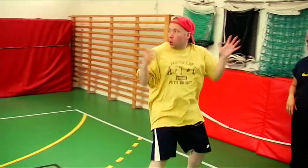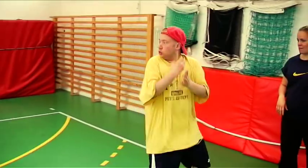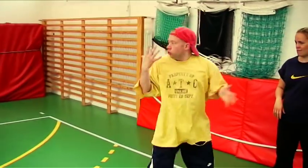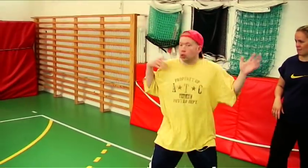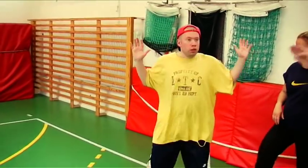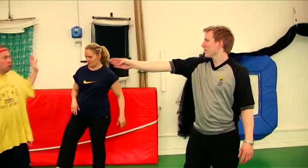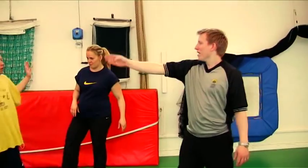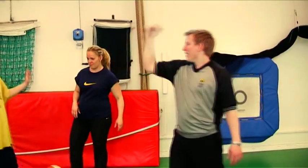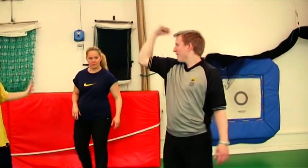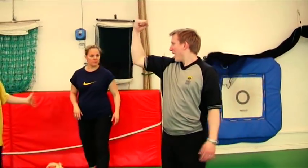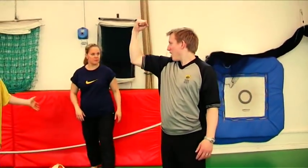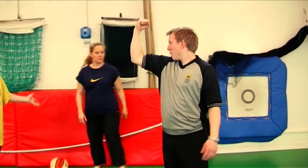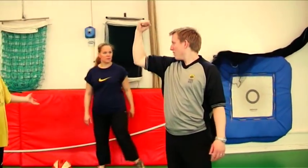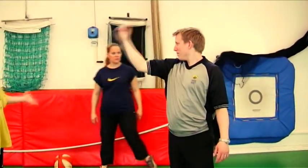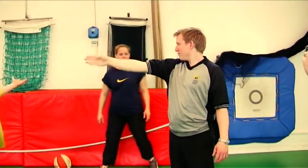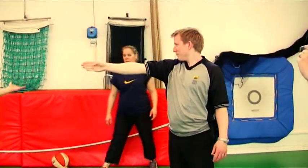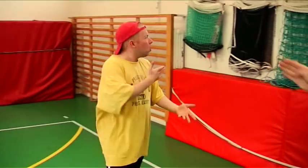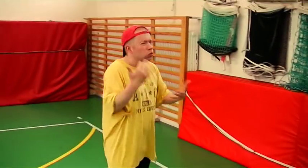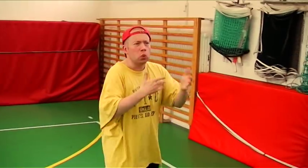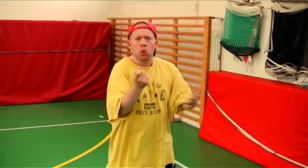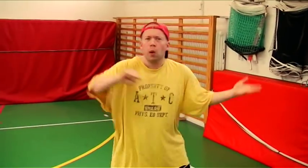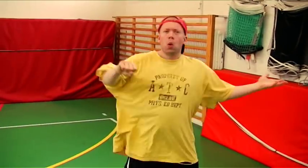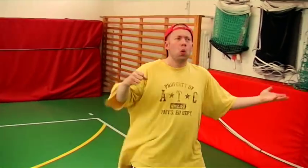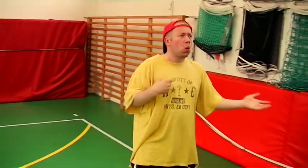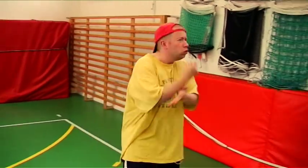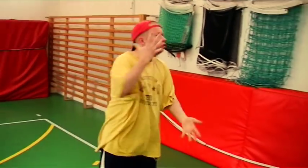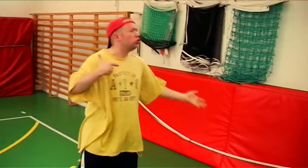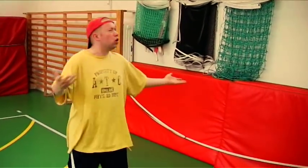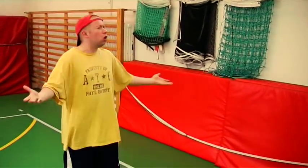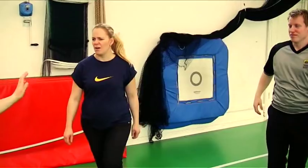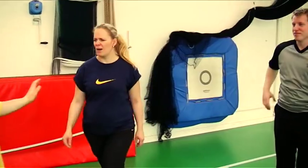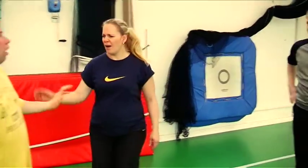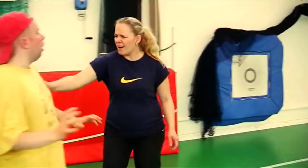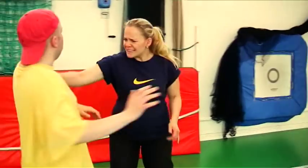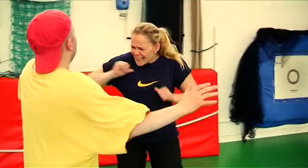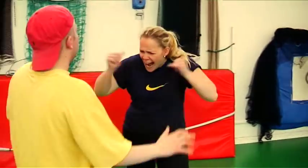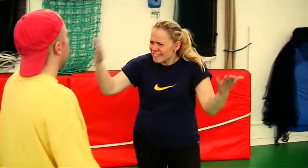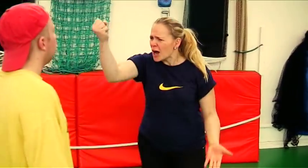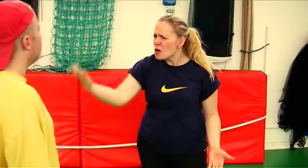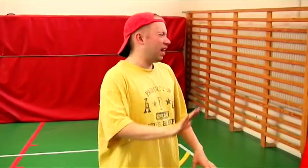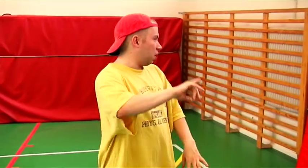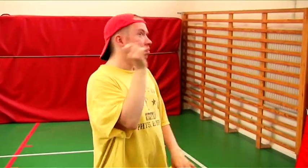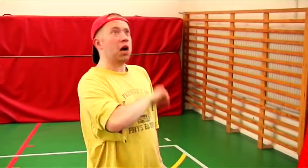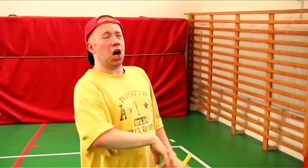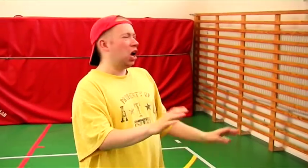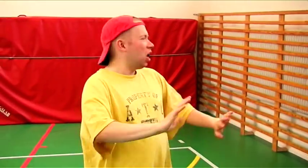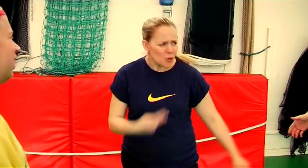I'm really innocent! I didn't do anything wrong! I am innocent! Obviously it was a foul! Impossible!